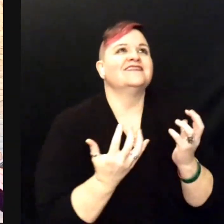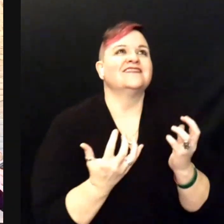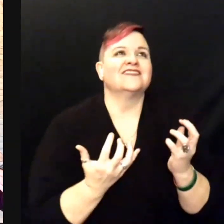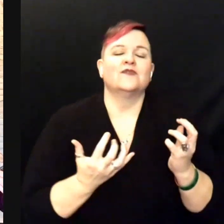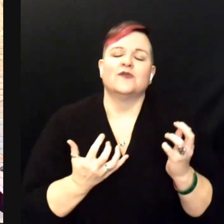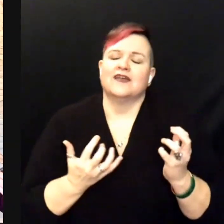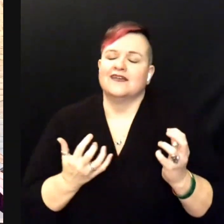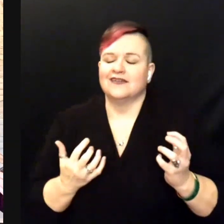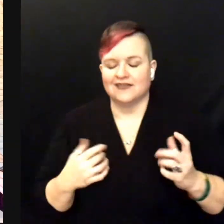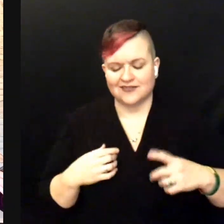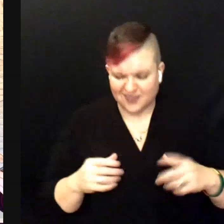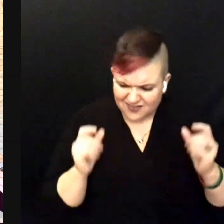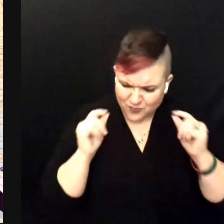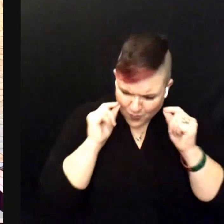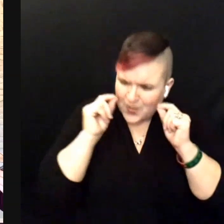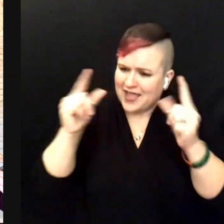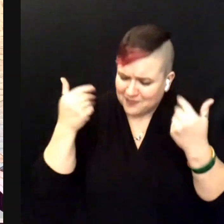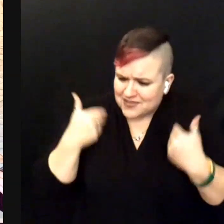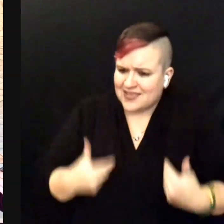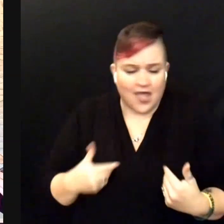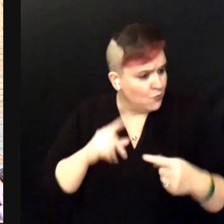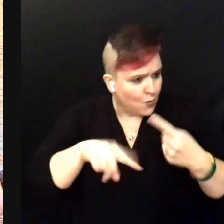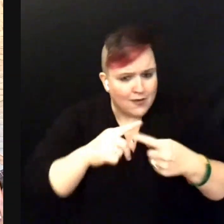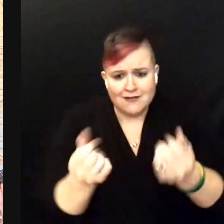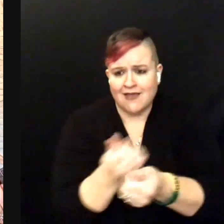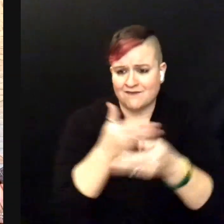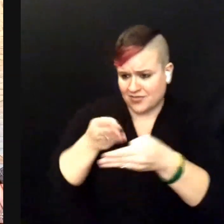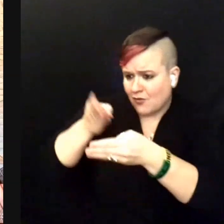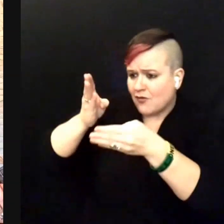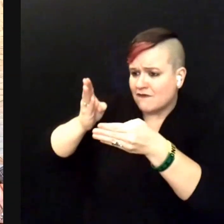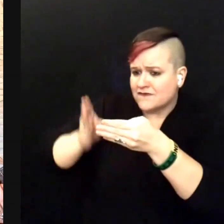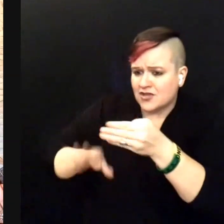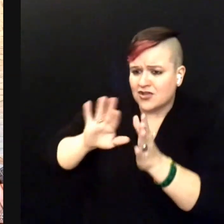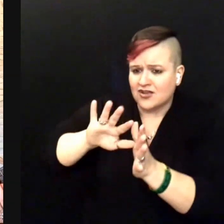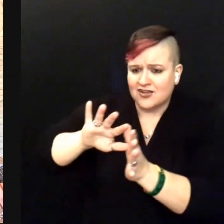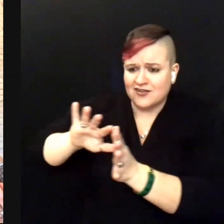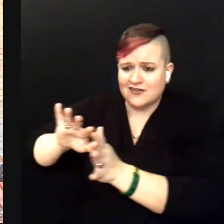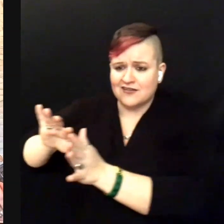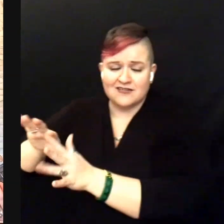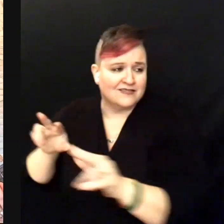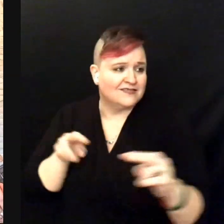wake me up when it’s all over